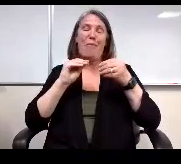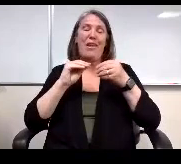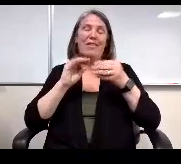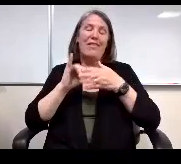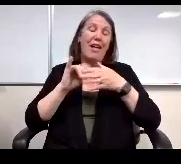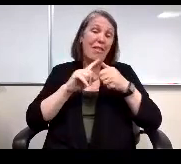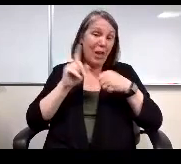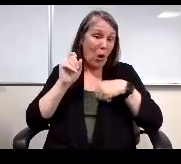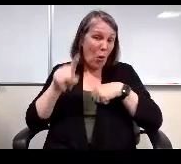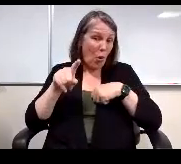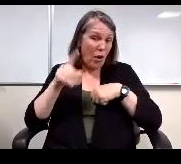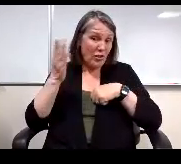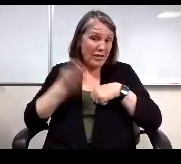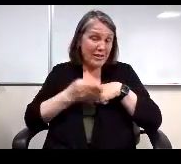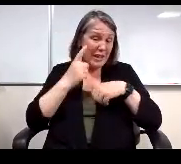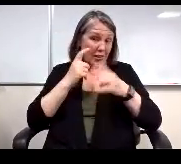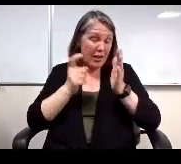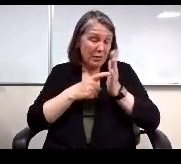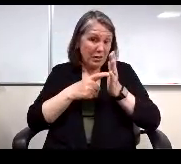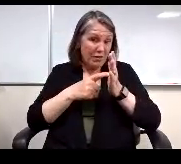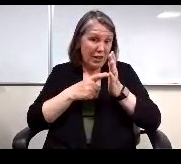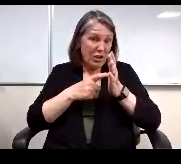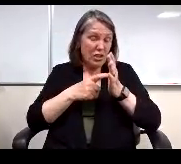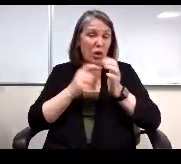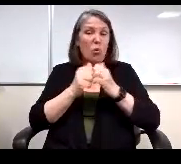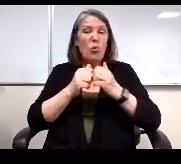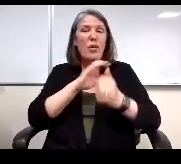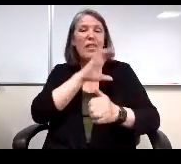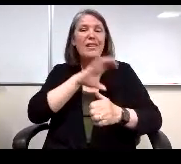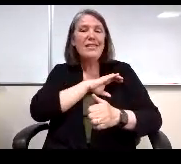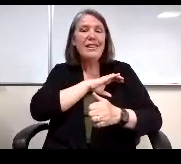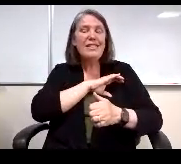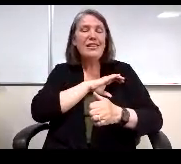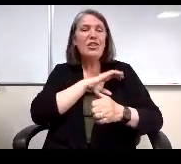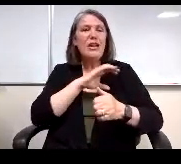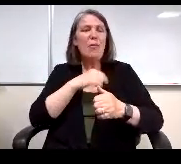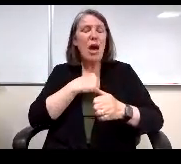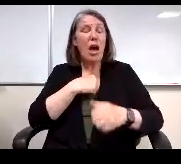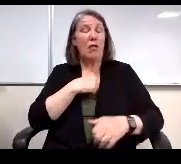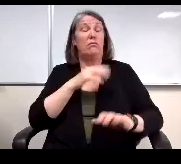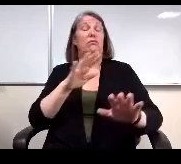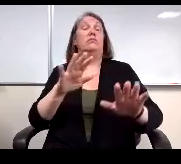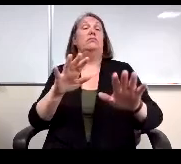slash observation under citizenship. I was really struck that the staff.